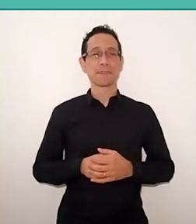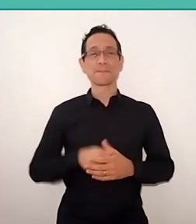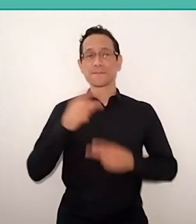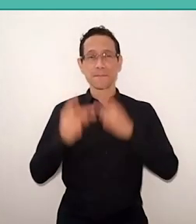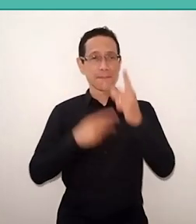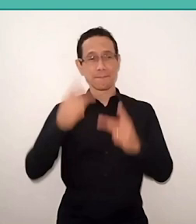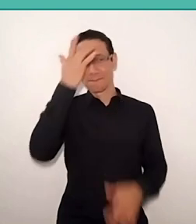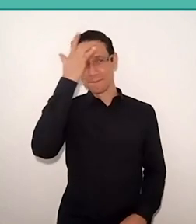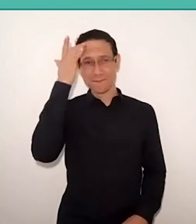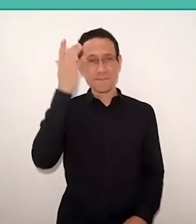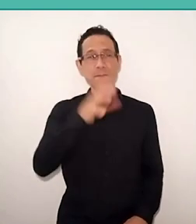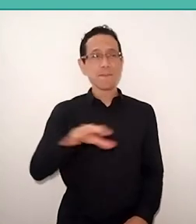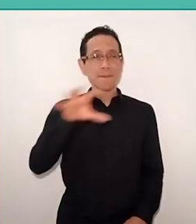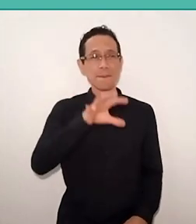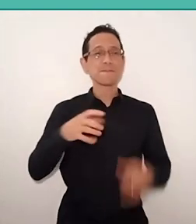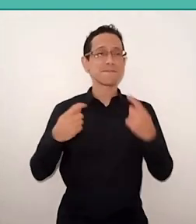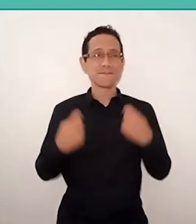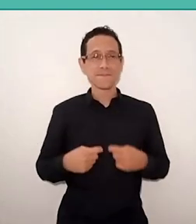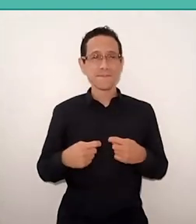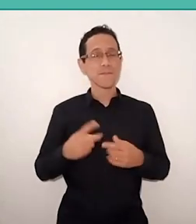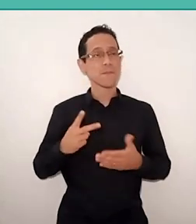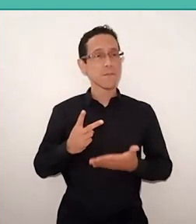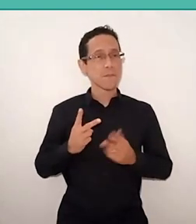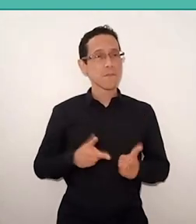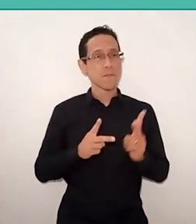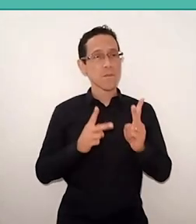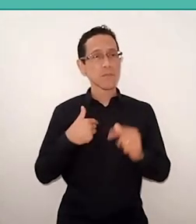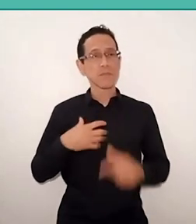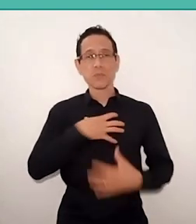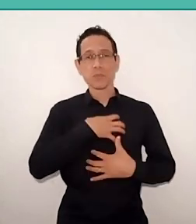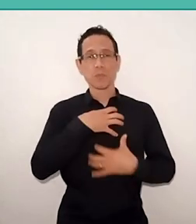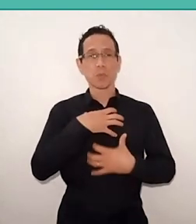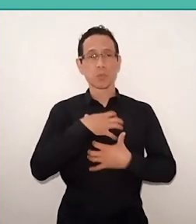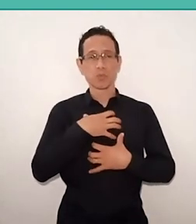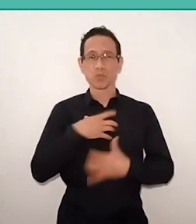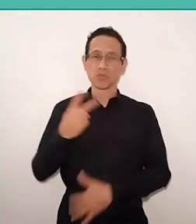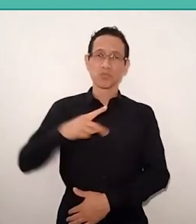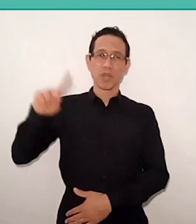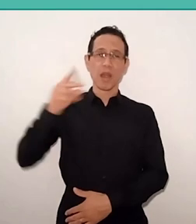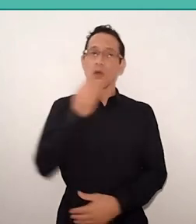that he maintained this posture… to keep its roots.